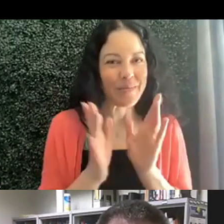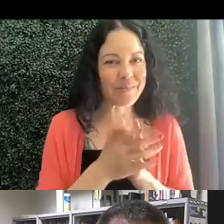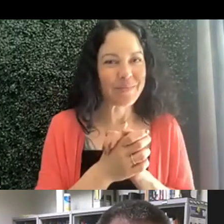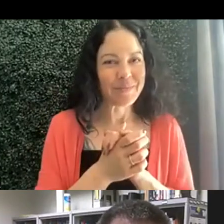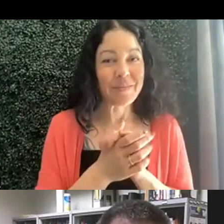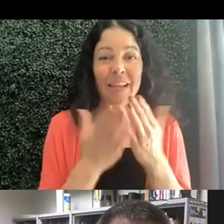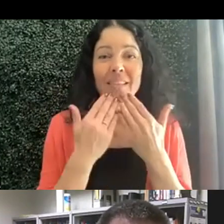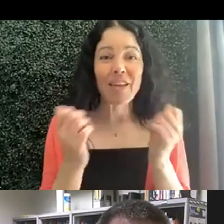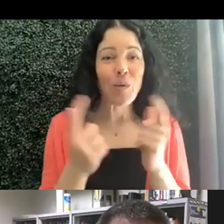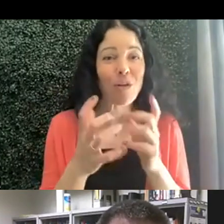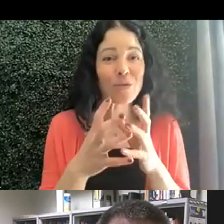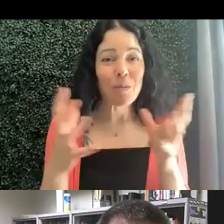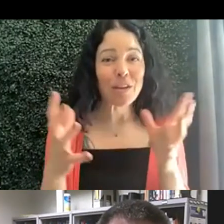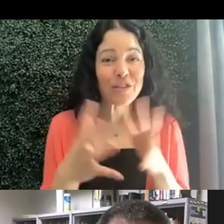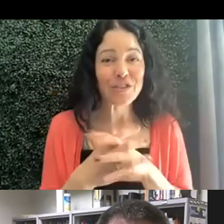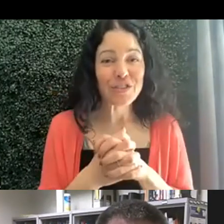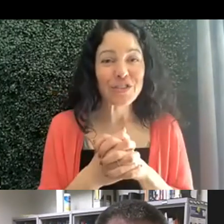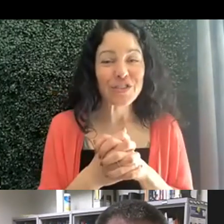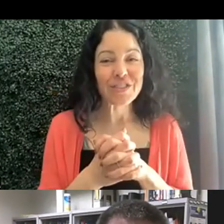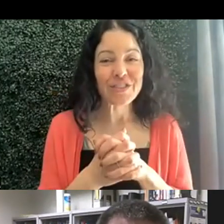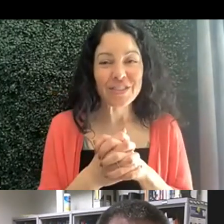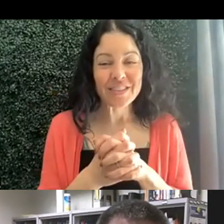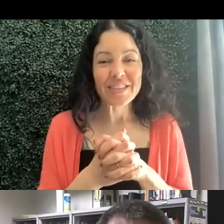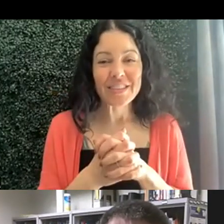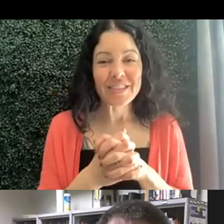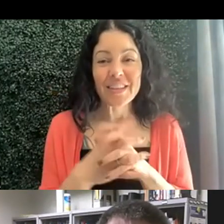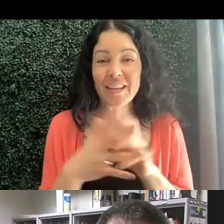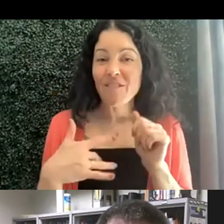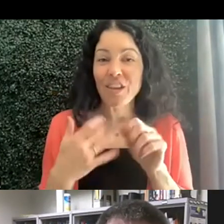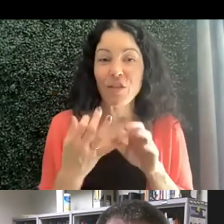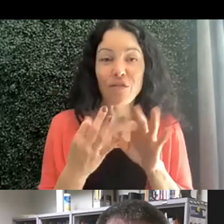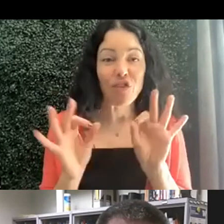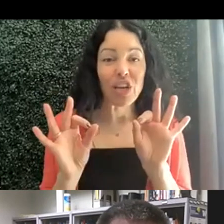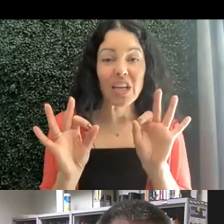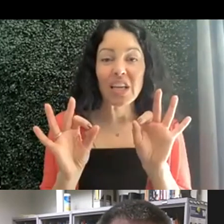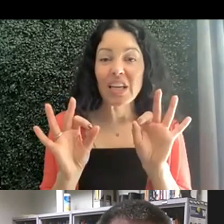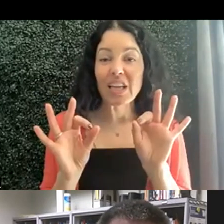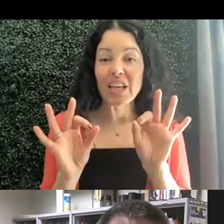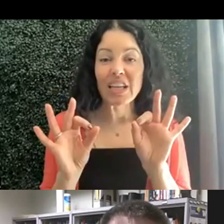Thank you all so much. And feel free to portkey out.